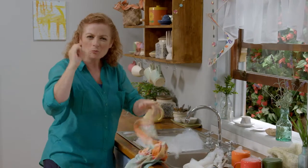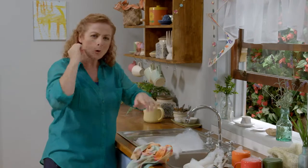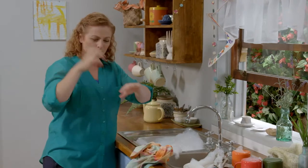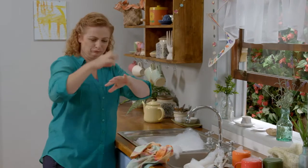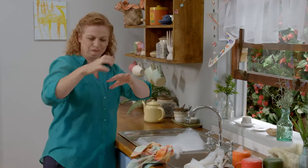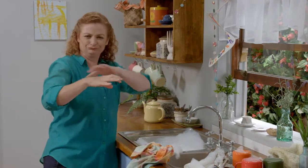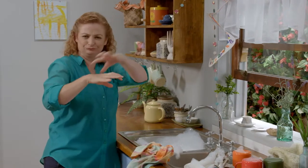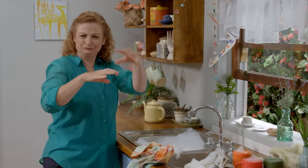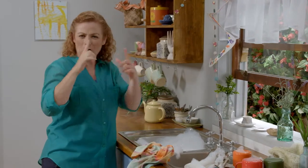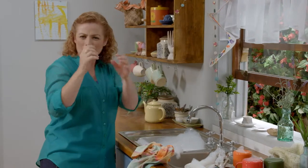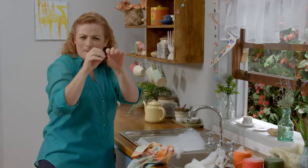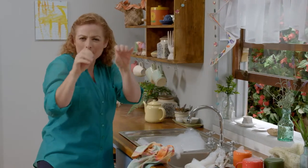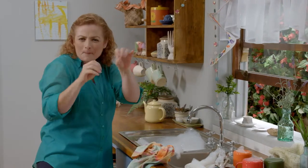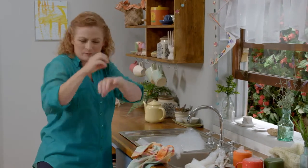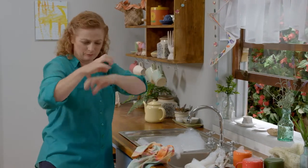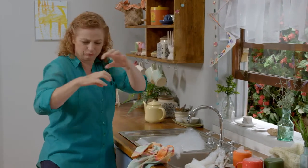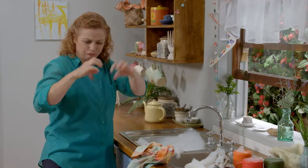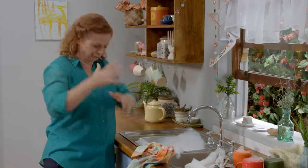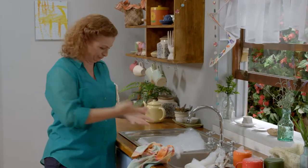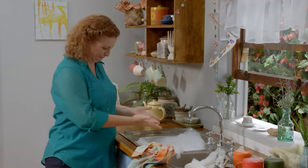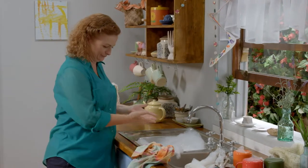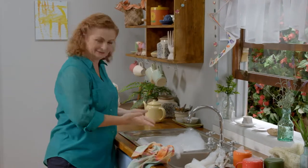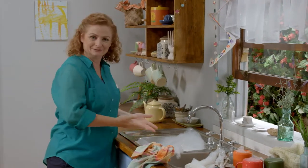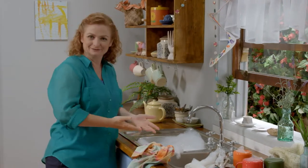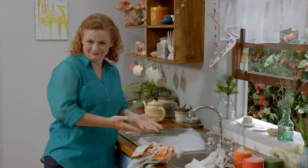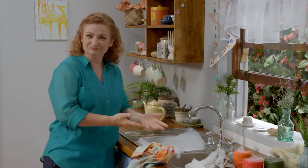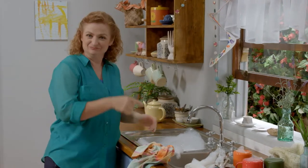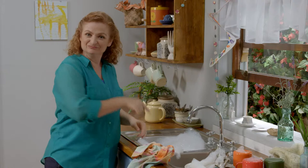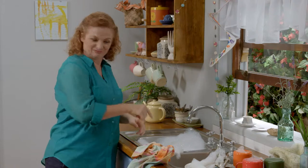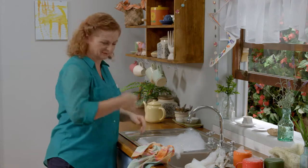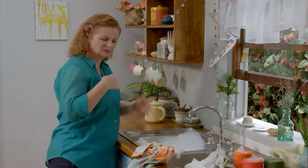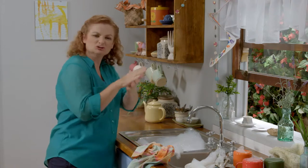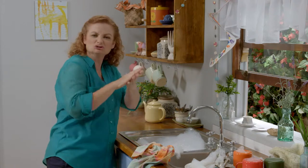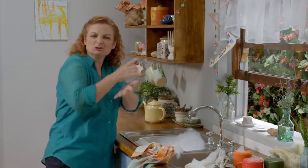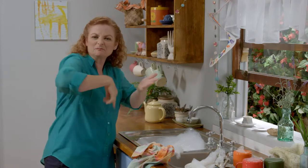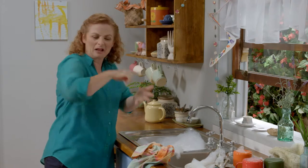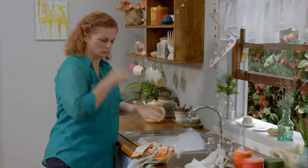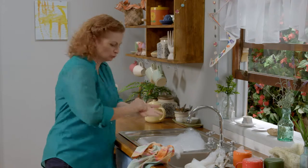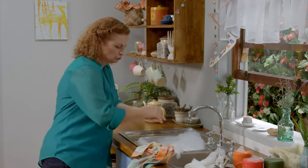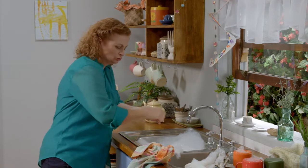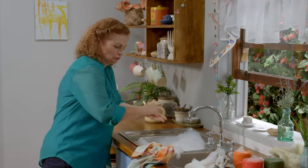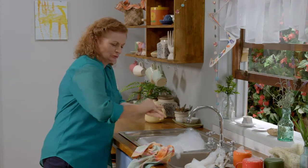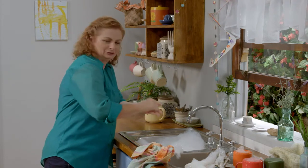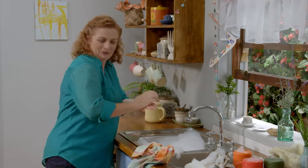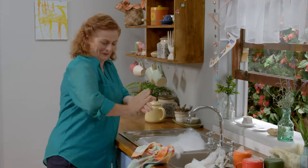That's better. I had all these little bubbles all over my fingers. I'm using the bubbles to clean my dishes.